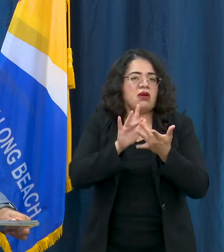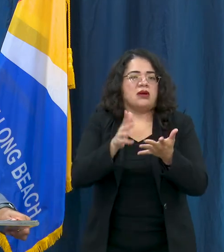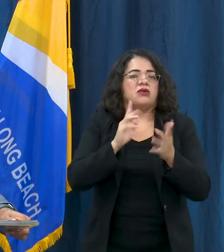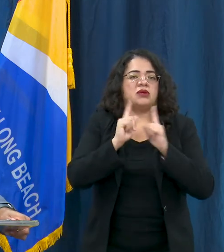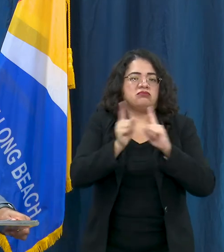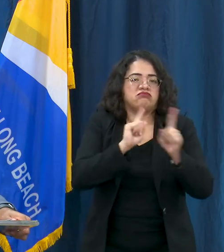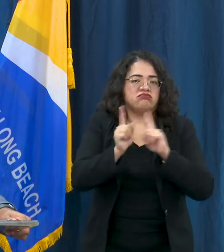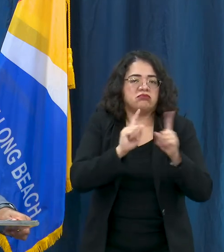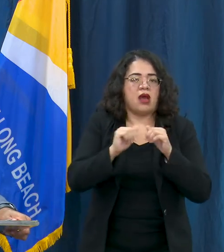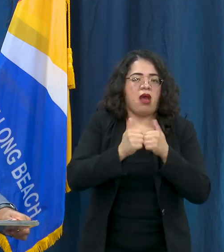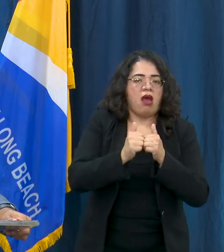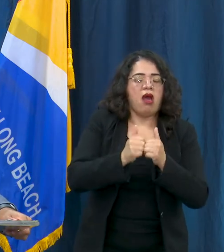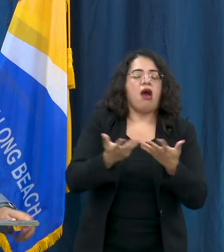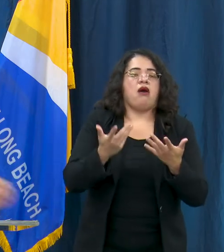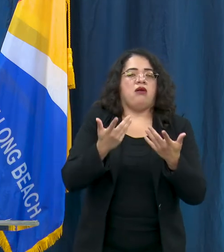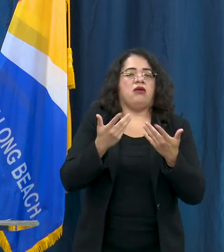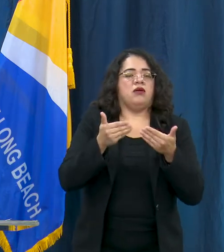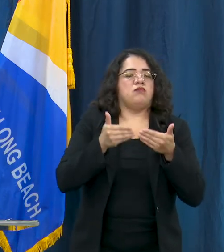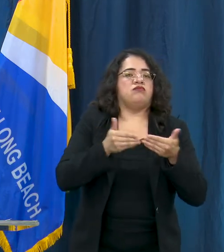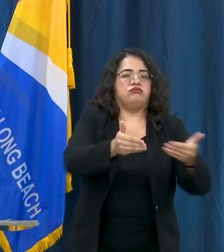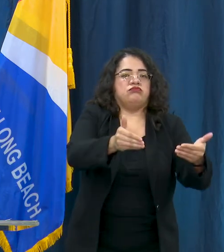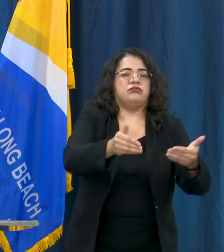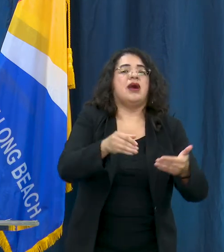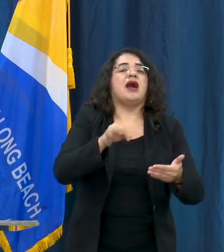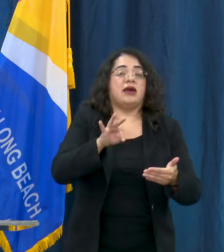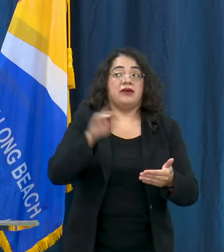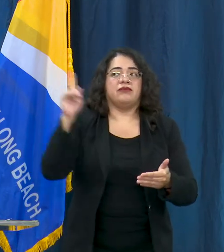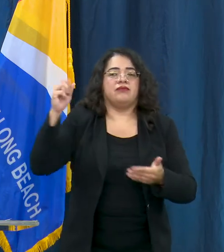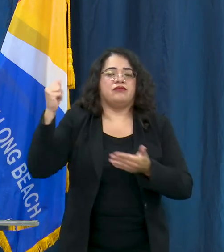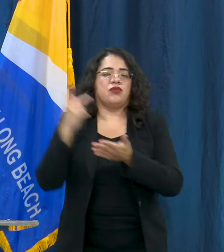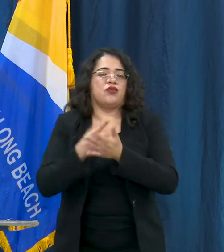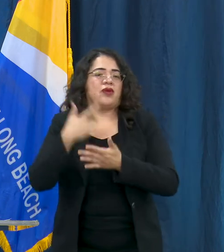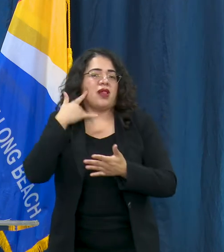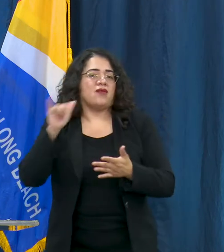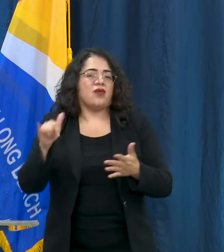Let me finally say that you can get all this information